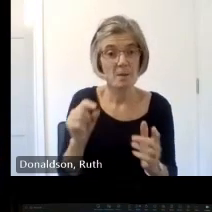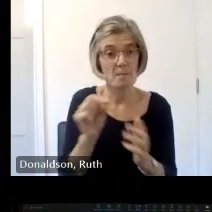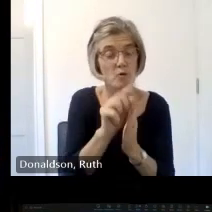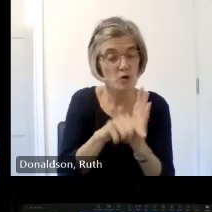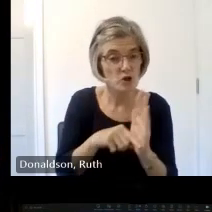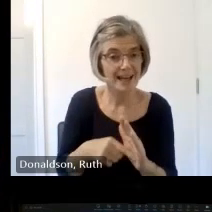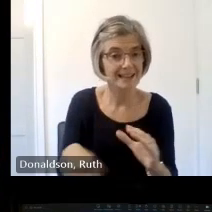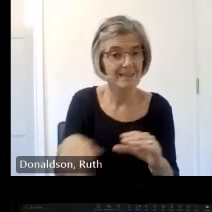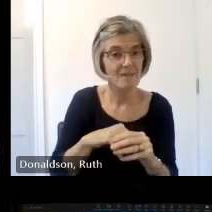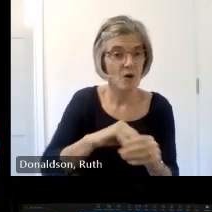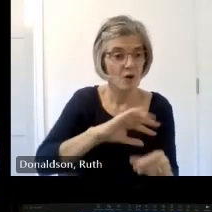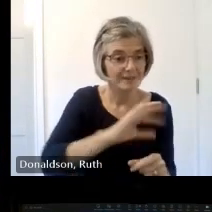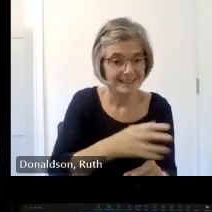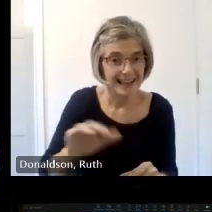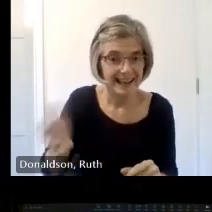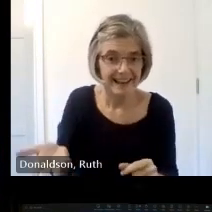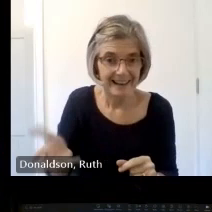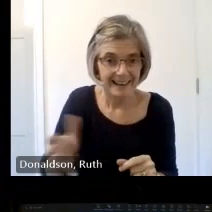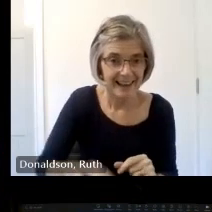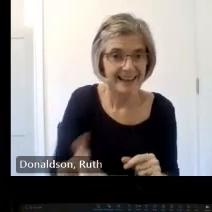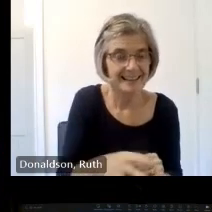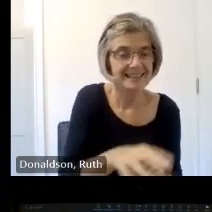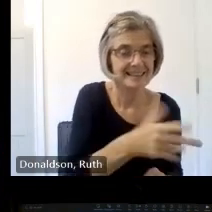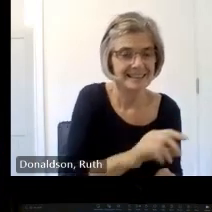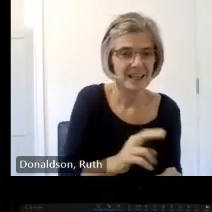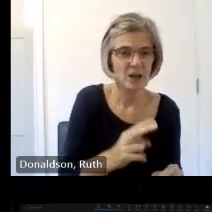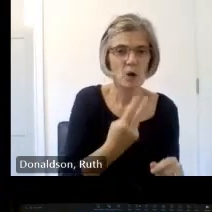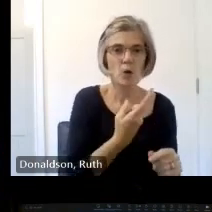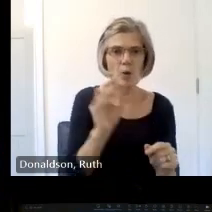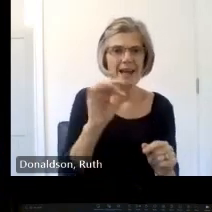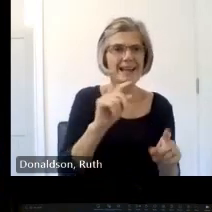campaign involved more than 20 fieldwork events coordinated by a range of community